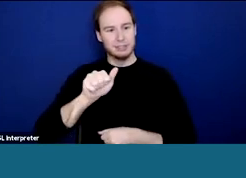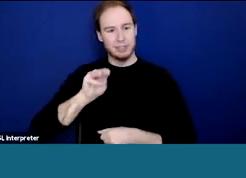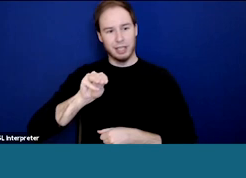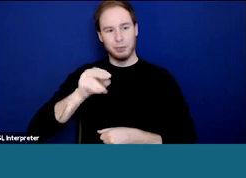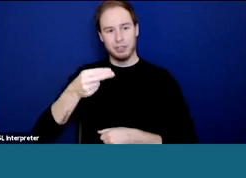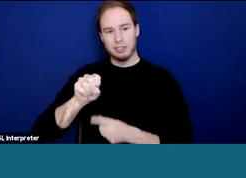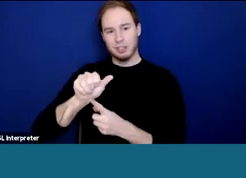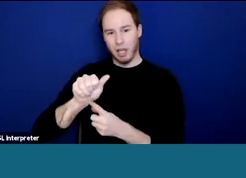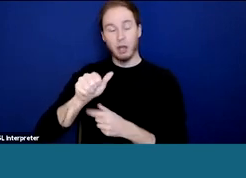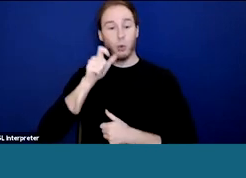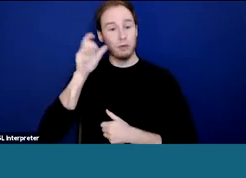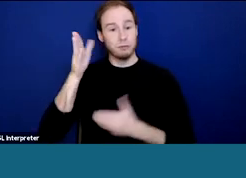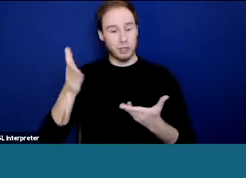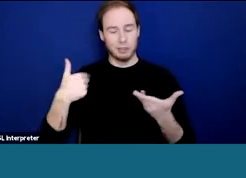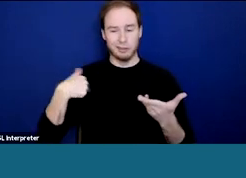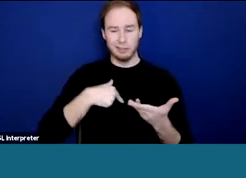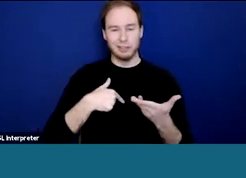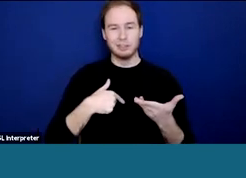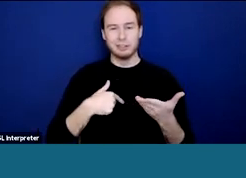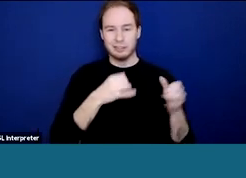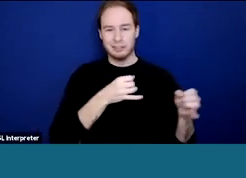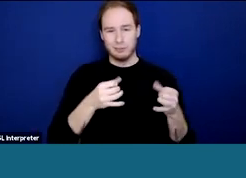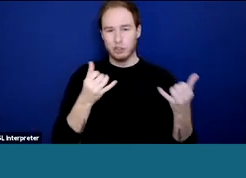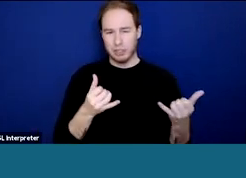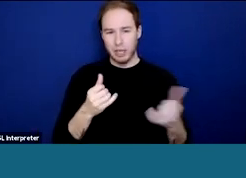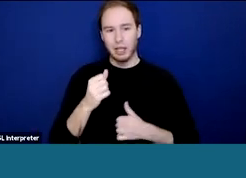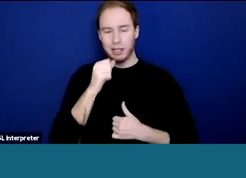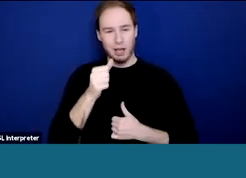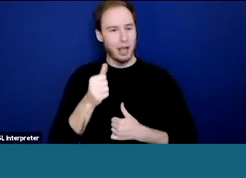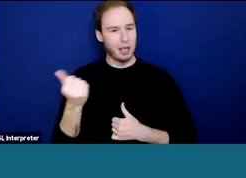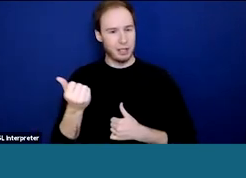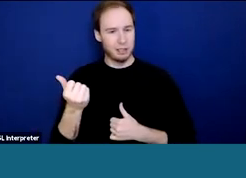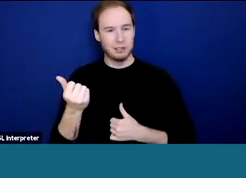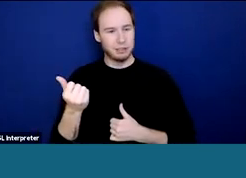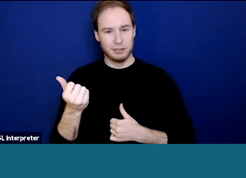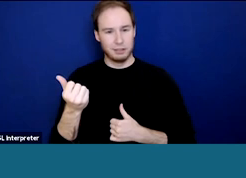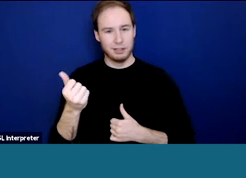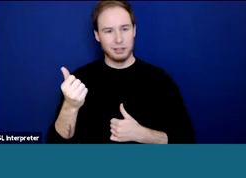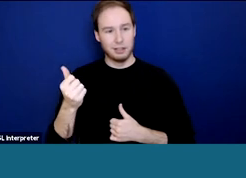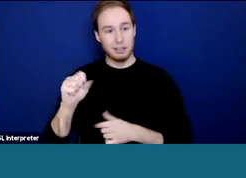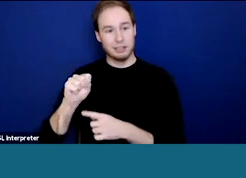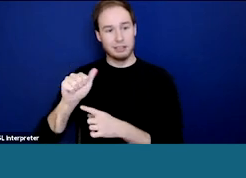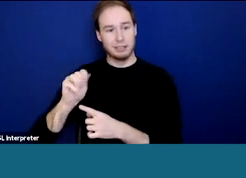the presenters and authors today, and not of SAMHSA or HHS.